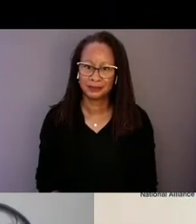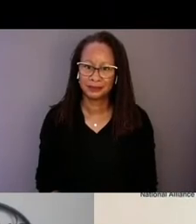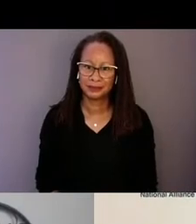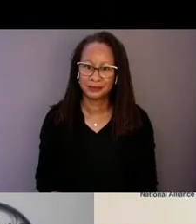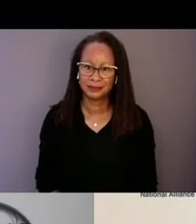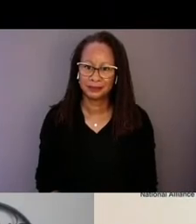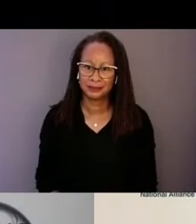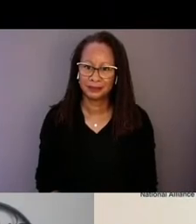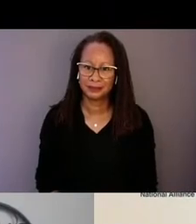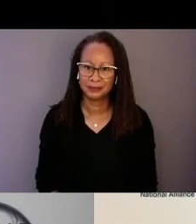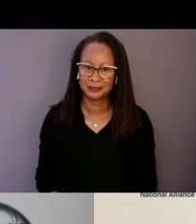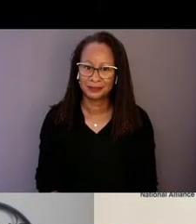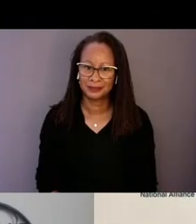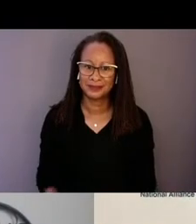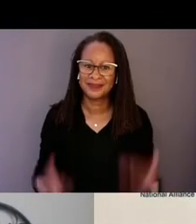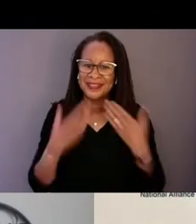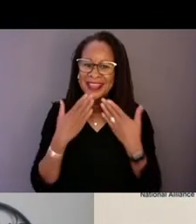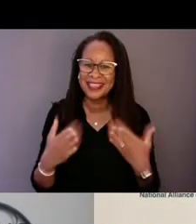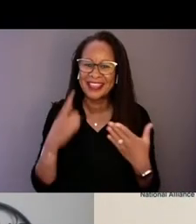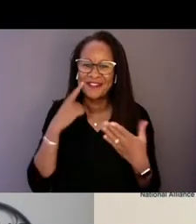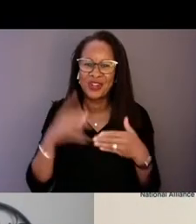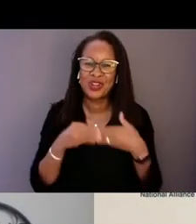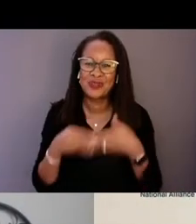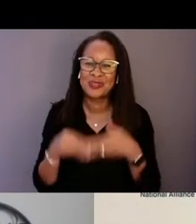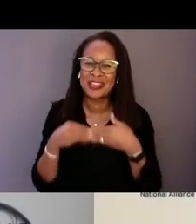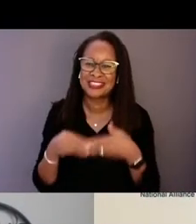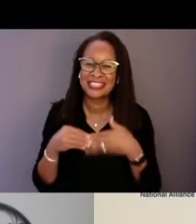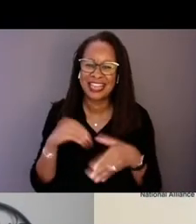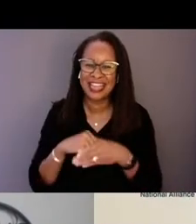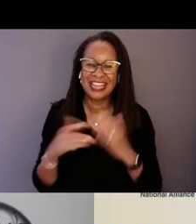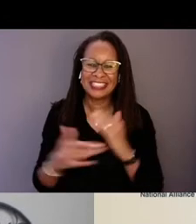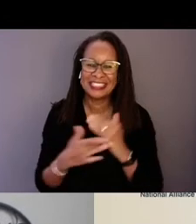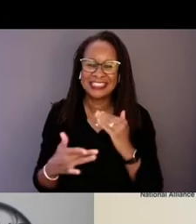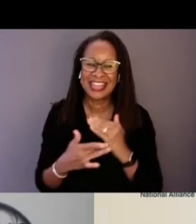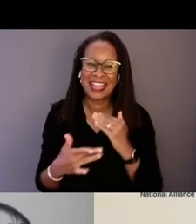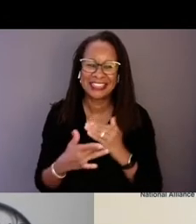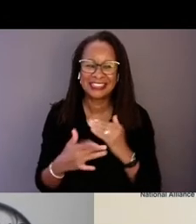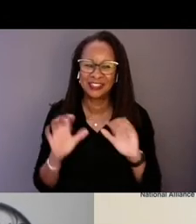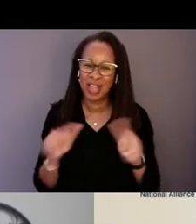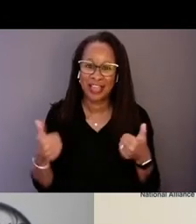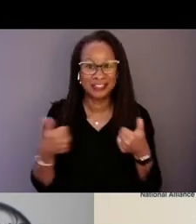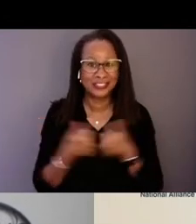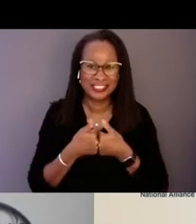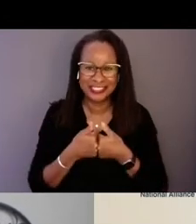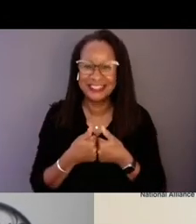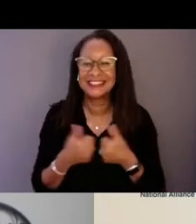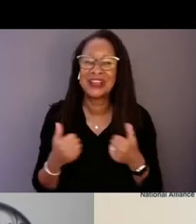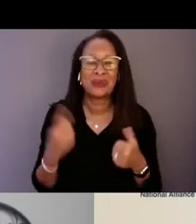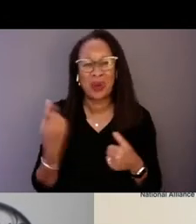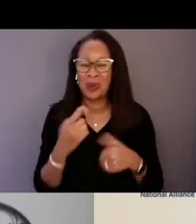Thank you for your flexibility in our technology journeys that we're always on in these virtual spaces, Dan,